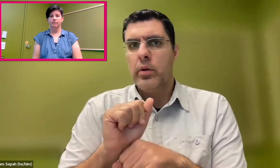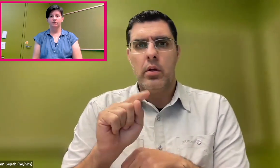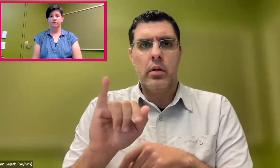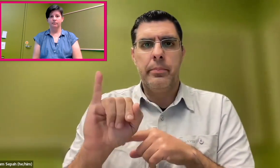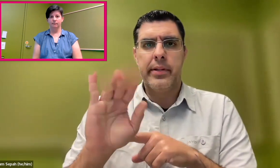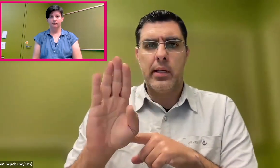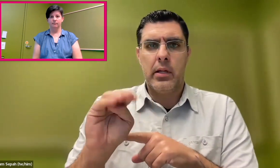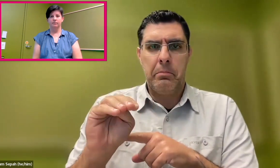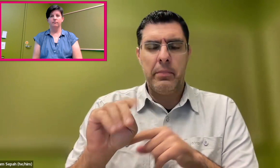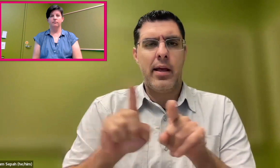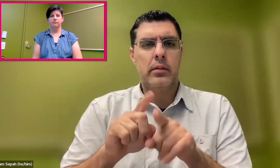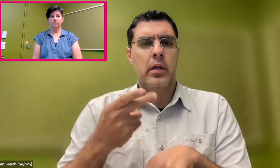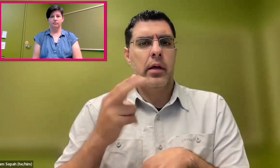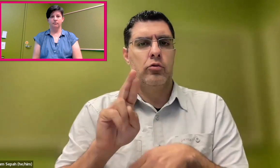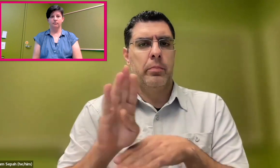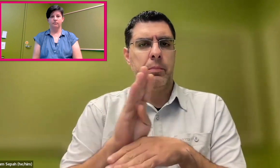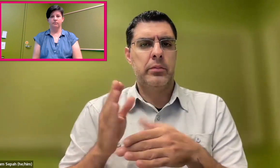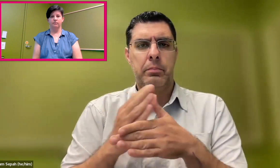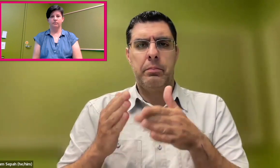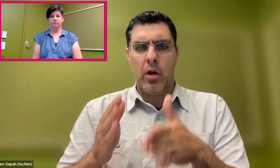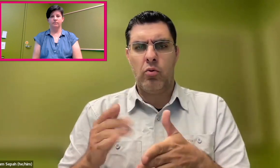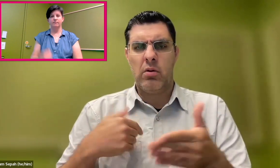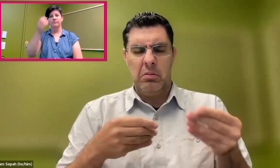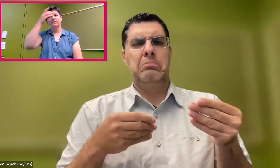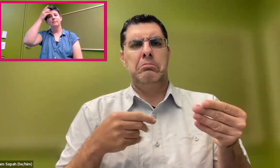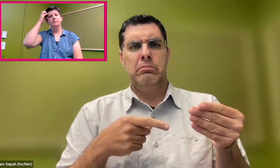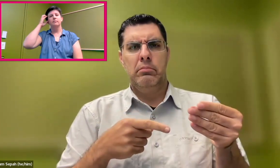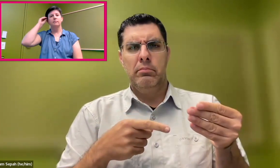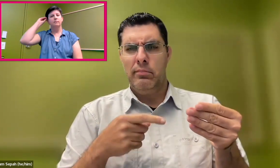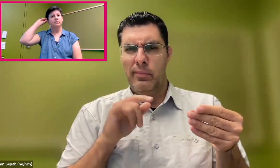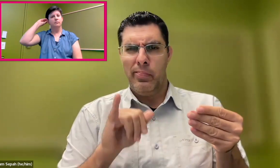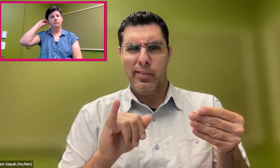and then hired at IBM as an HR business partner.